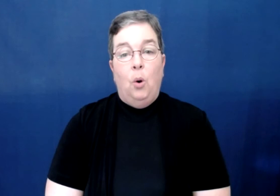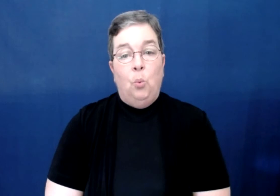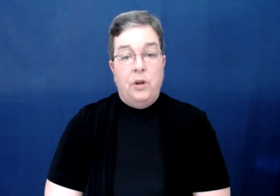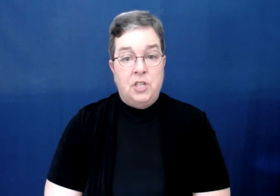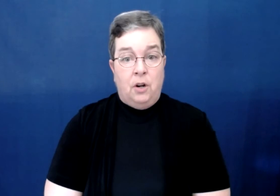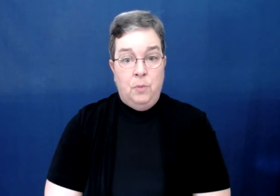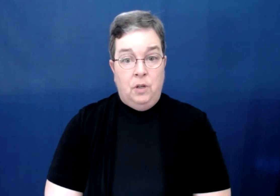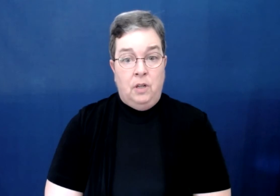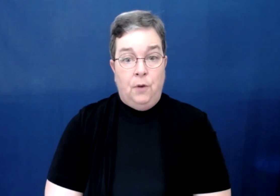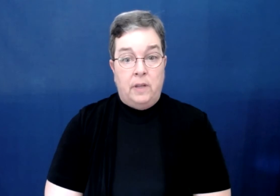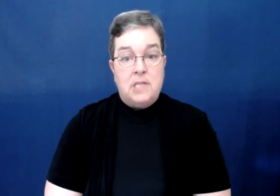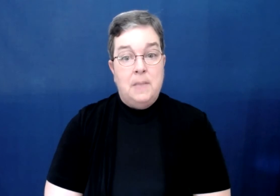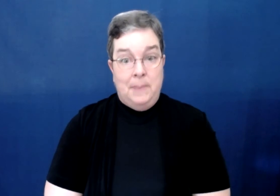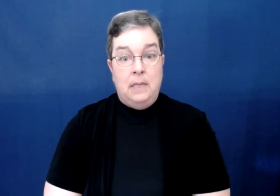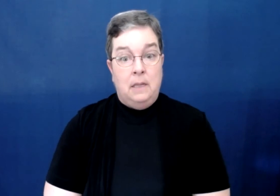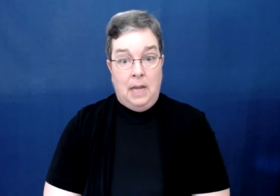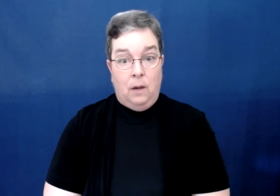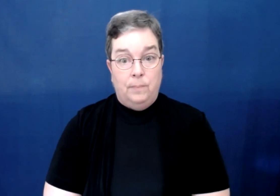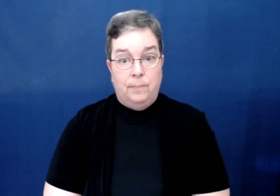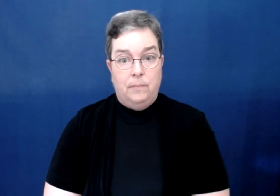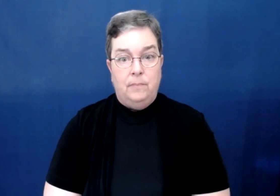Where should our community focus be now?